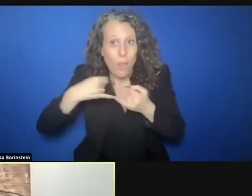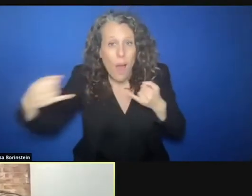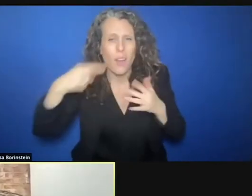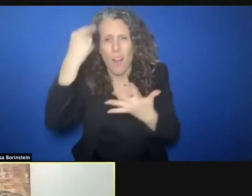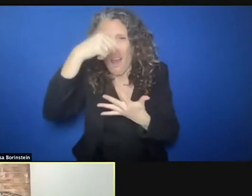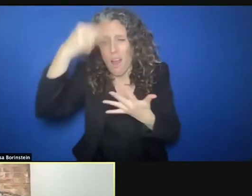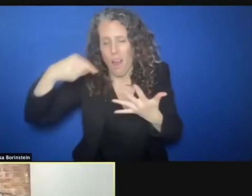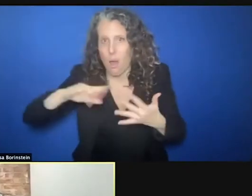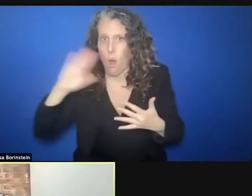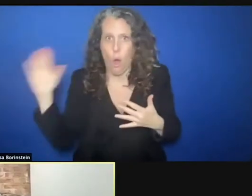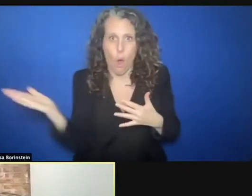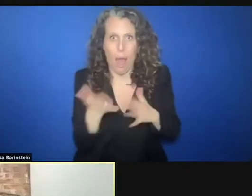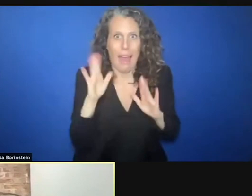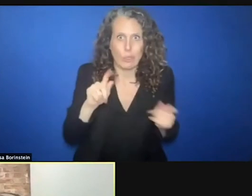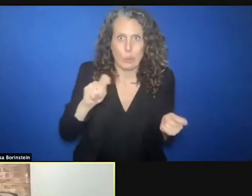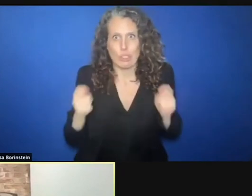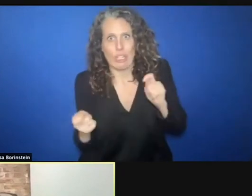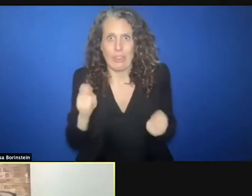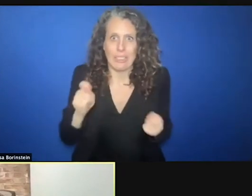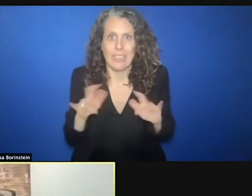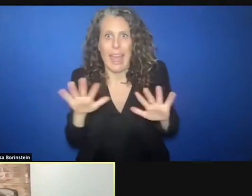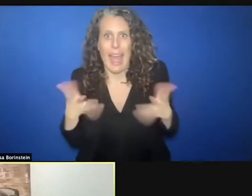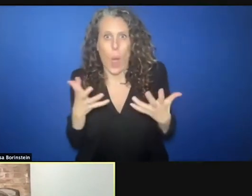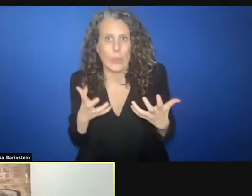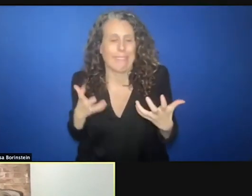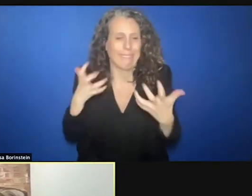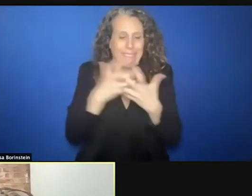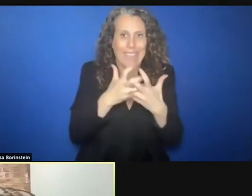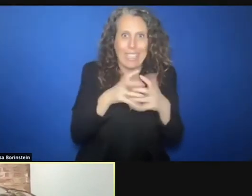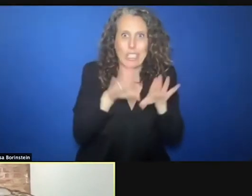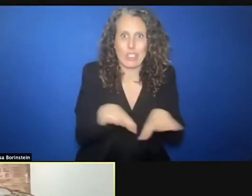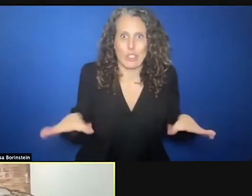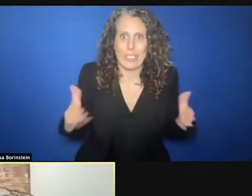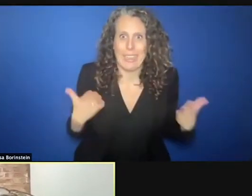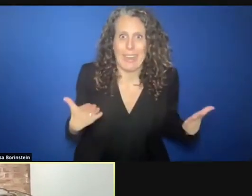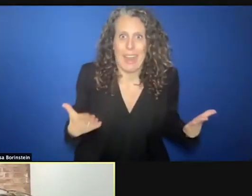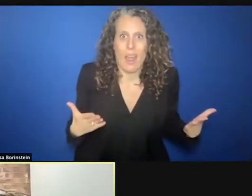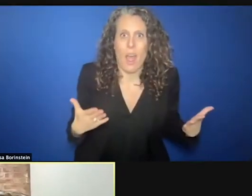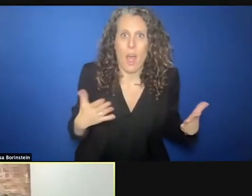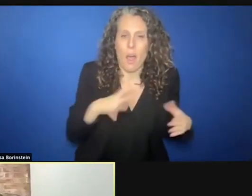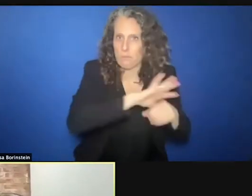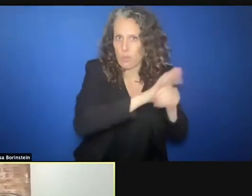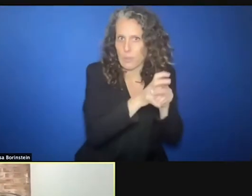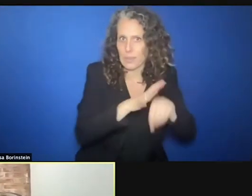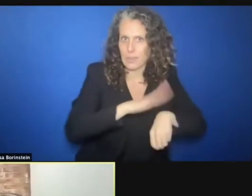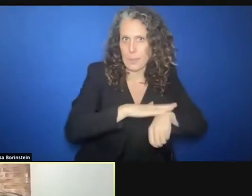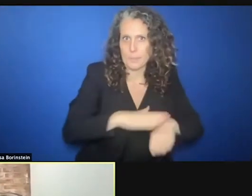speak about that as well. Finding creative ways to reach children and protect them. We also seized on